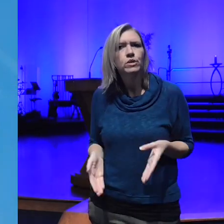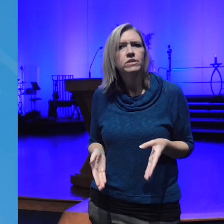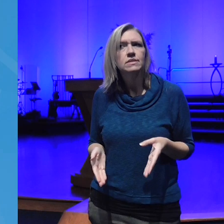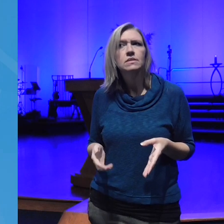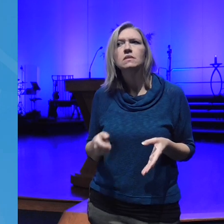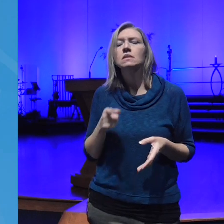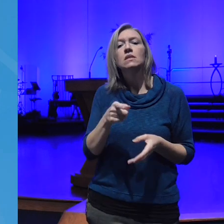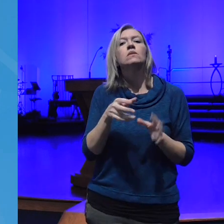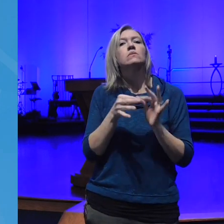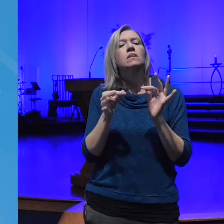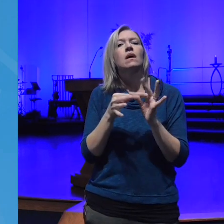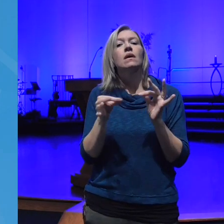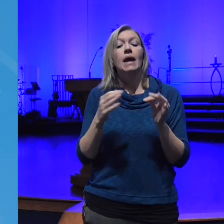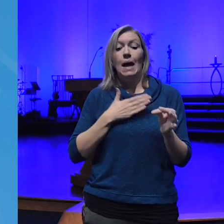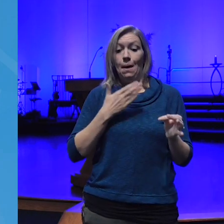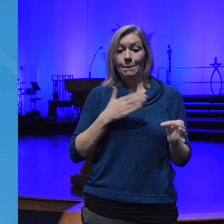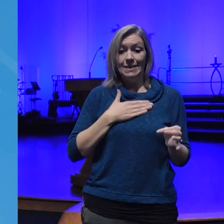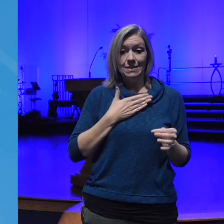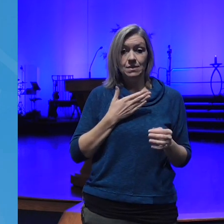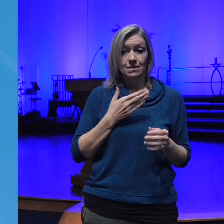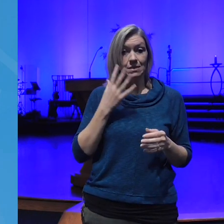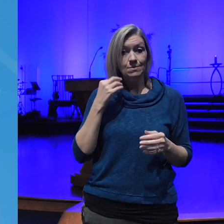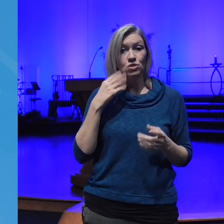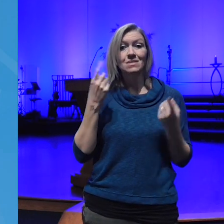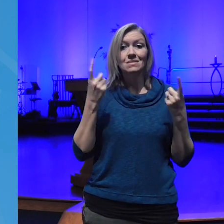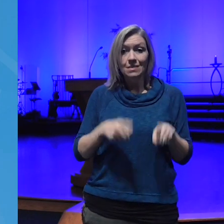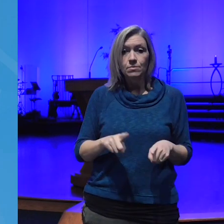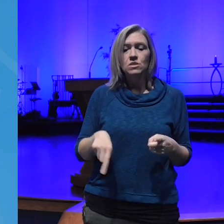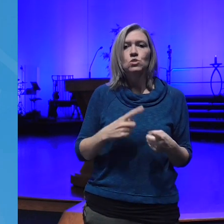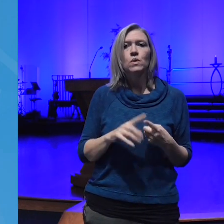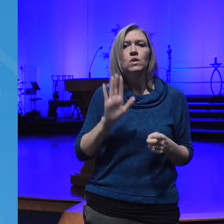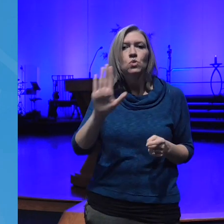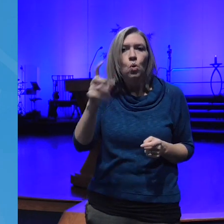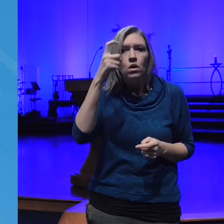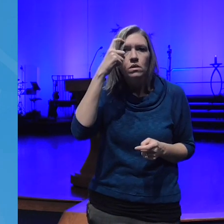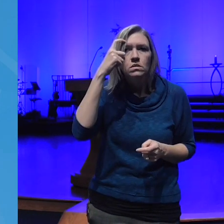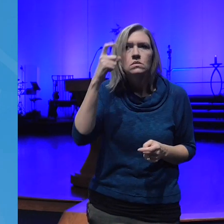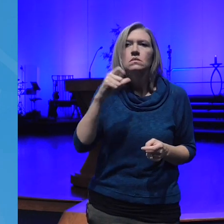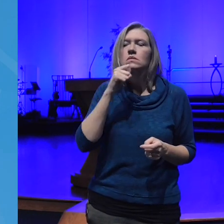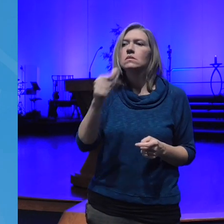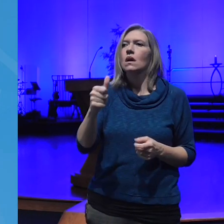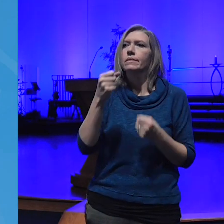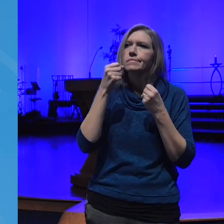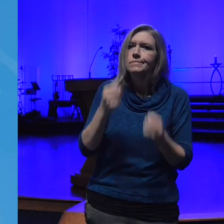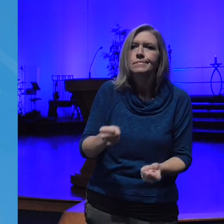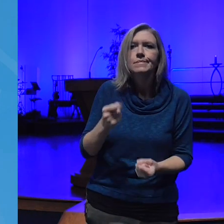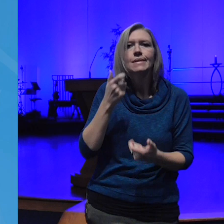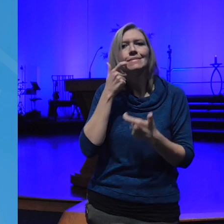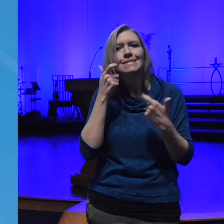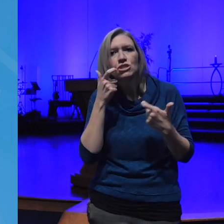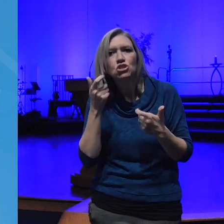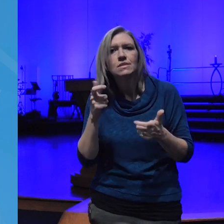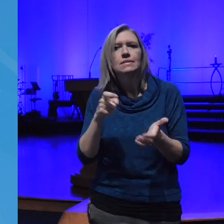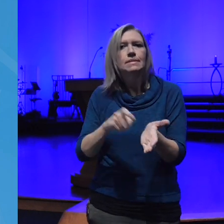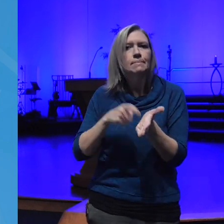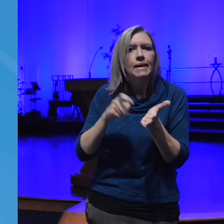your Consciousness is not dominated by addictions and demands and you experience life as a parade